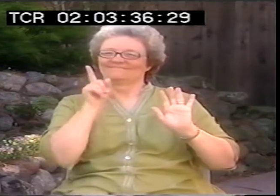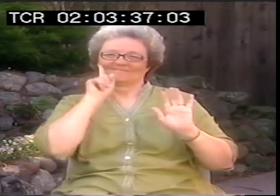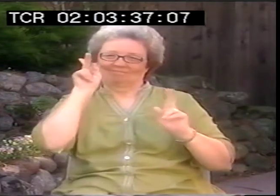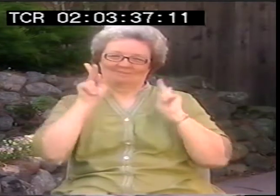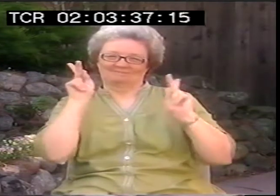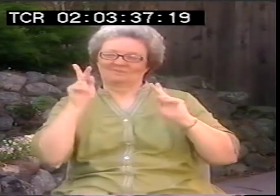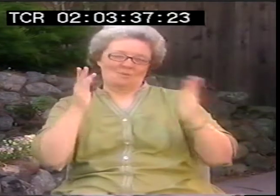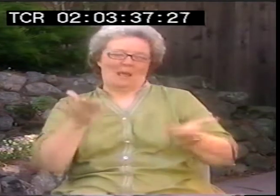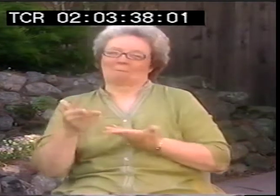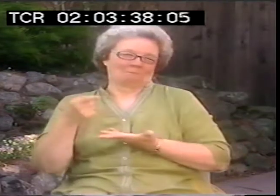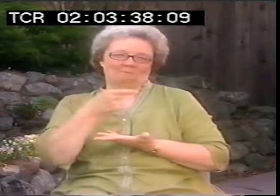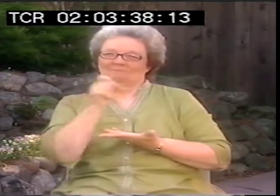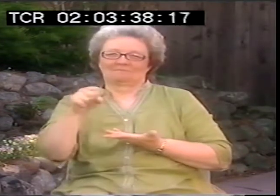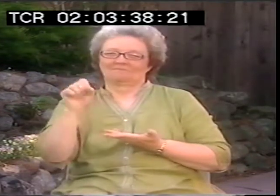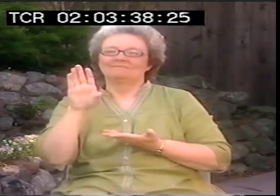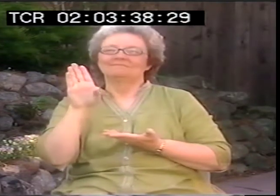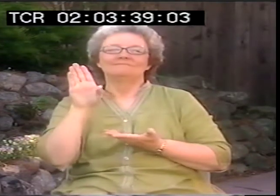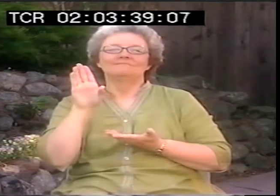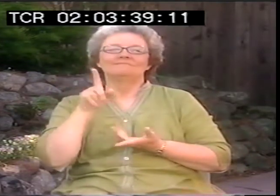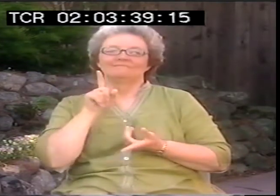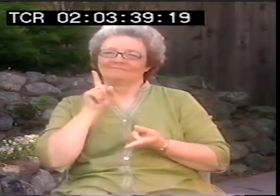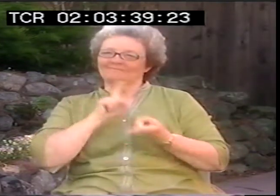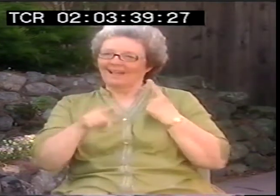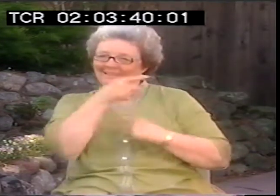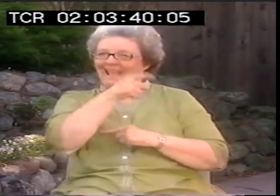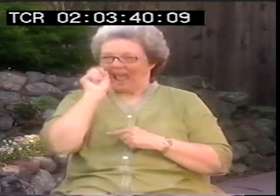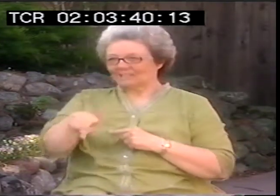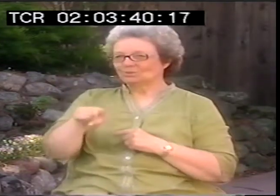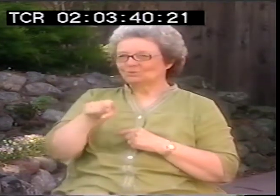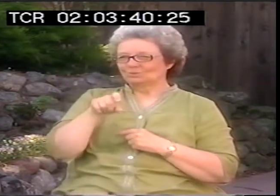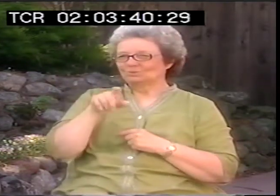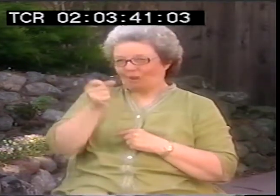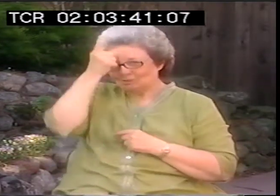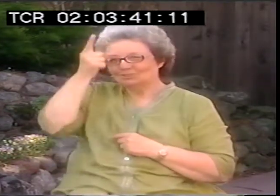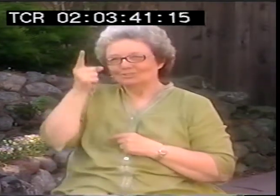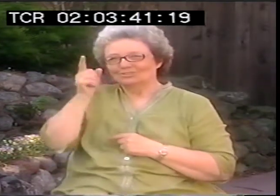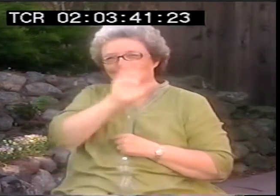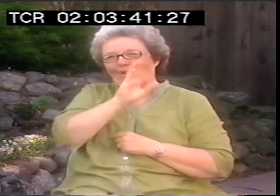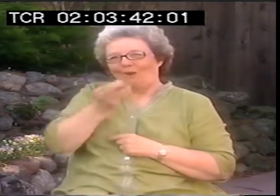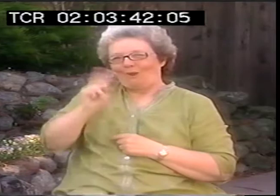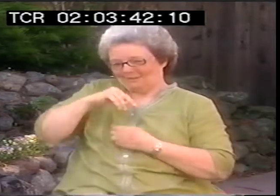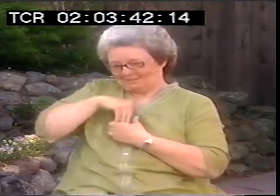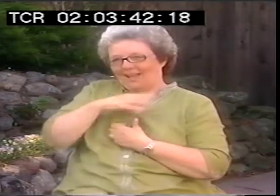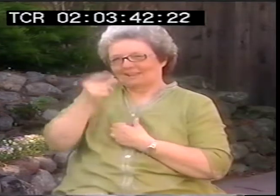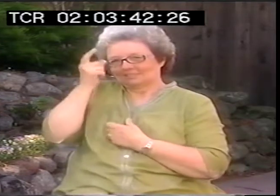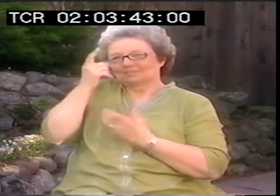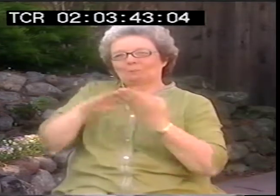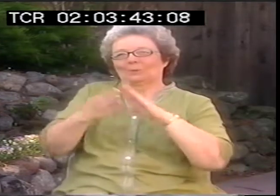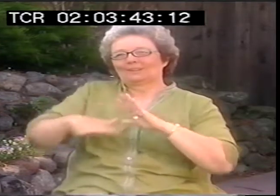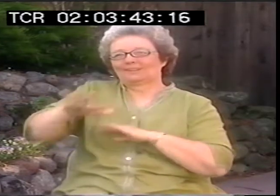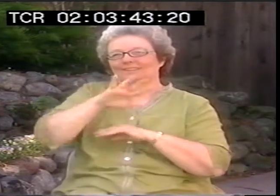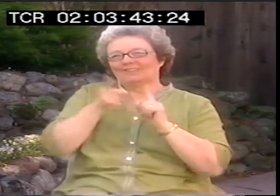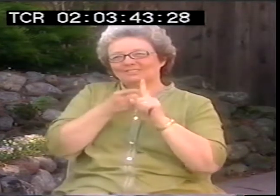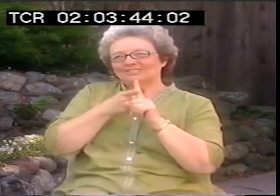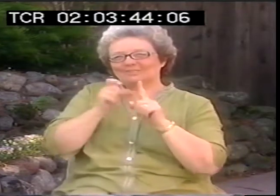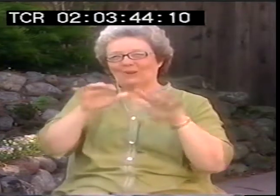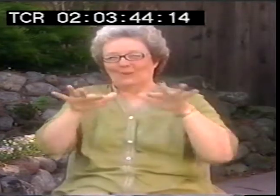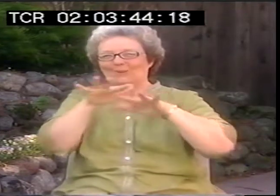And I felt like deaf people are just not going to welcome you with an attitude like that. You have to understand your own internal deafhood